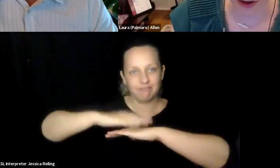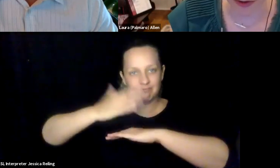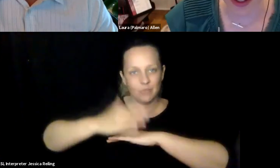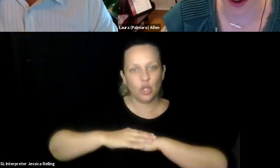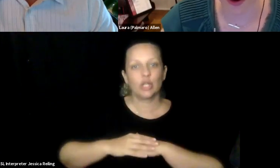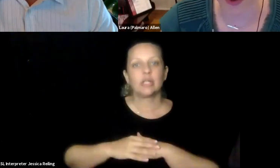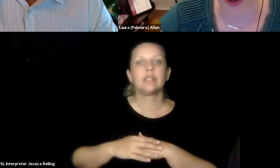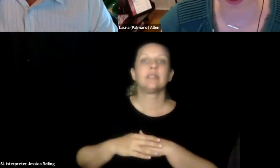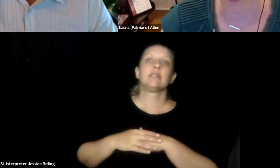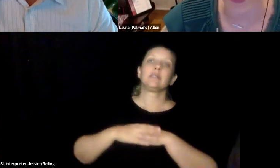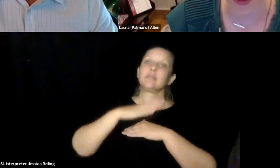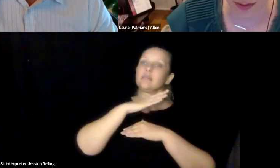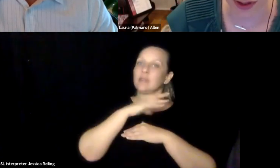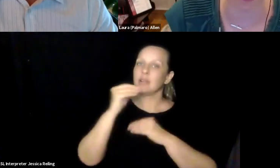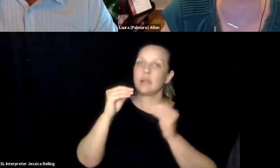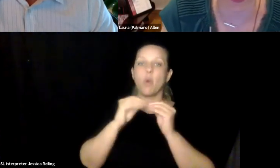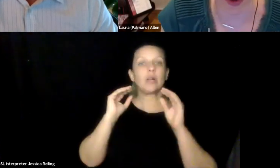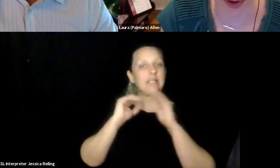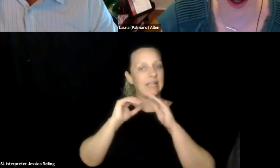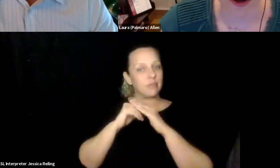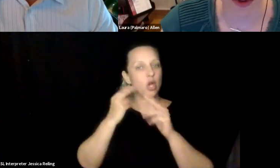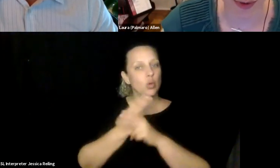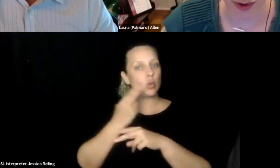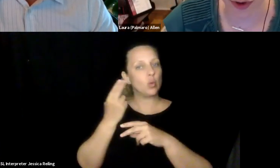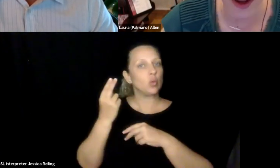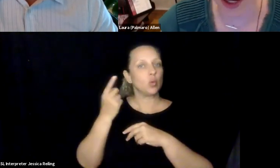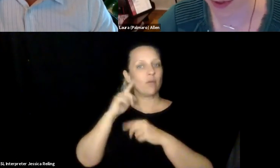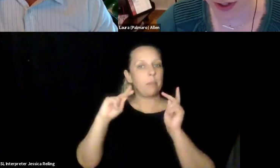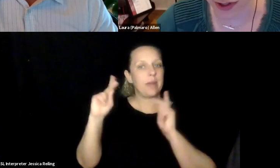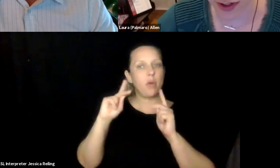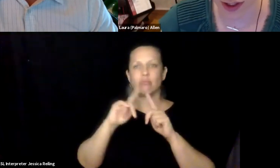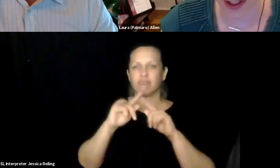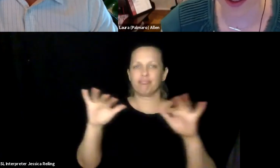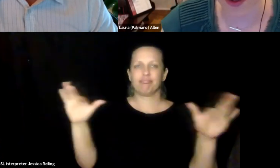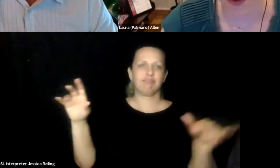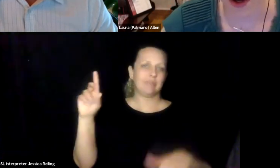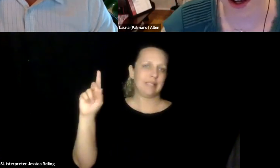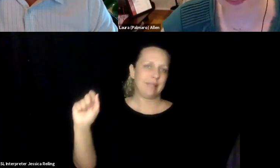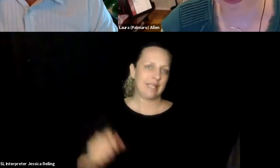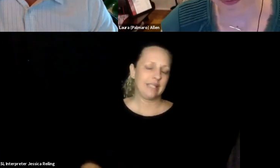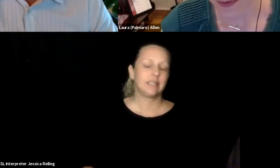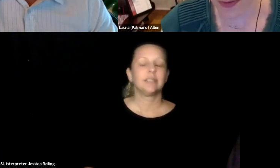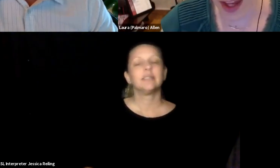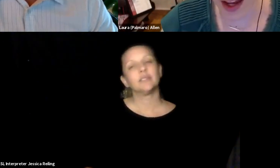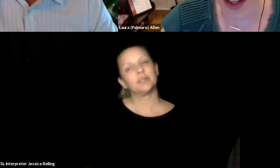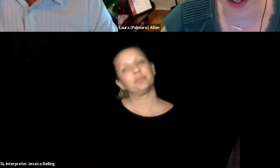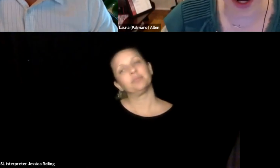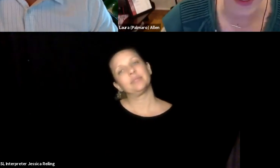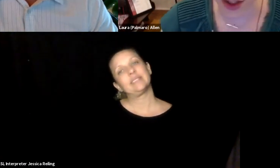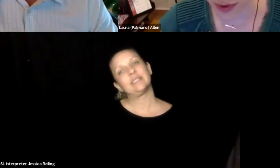browser and into Chromebooks, also working on making the broader browser and the broader interface on Chromebooks more usable for